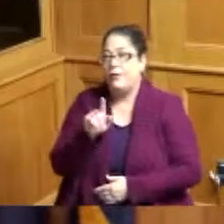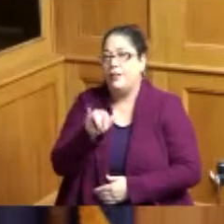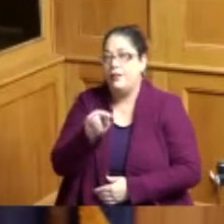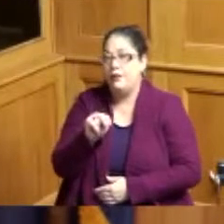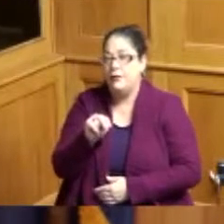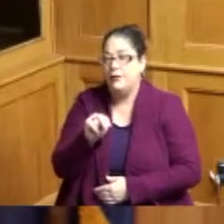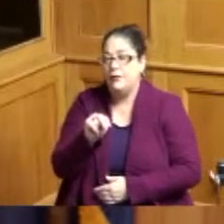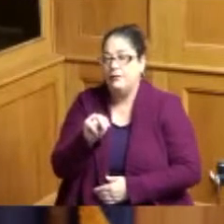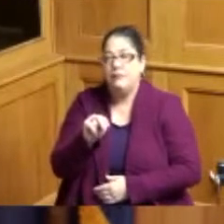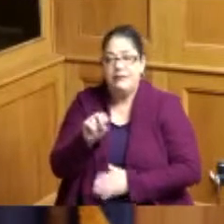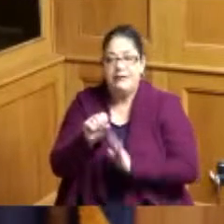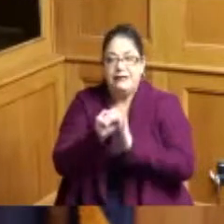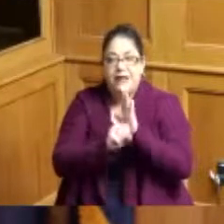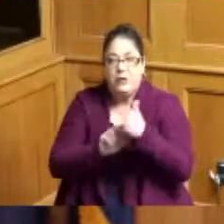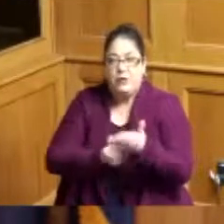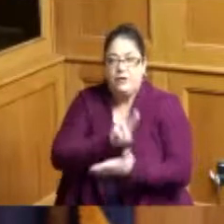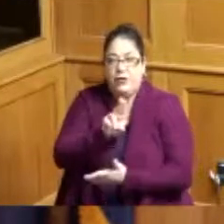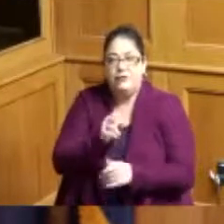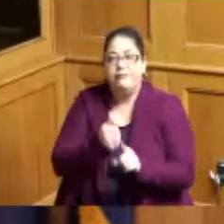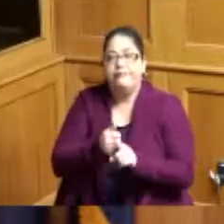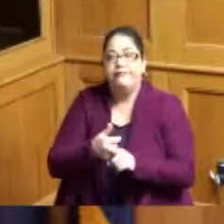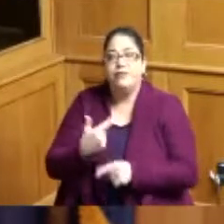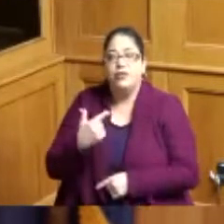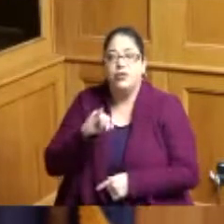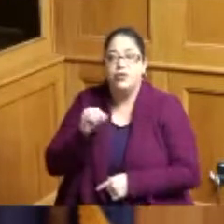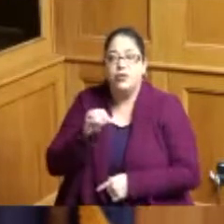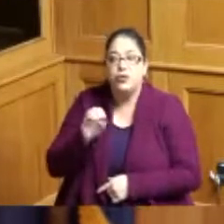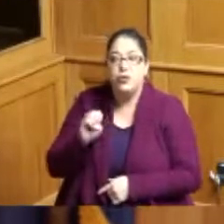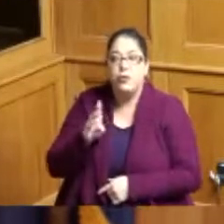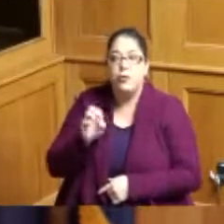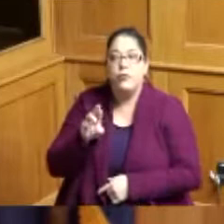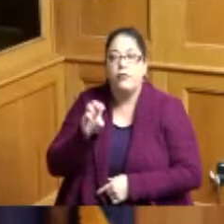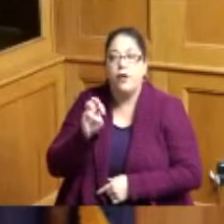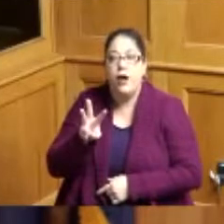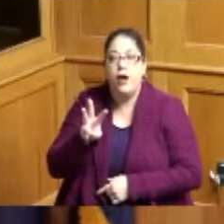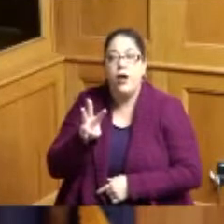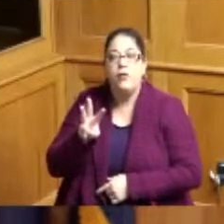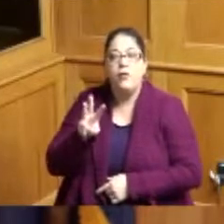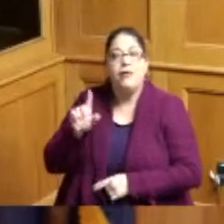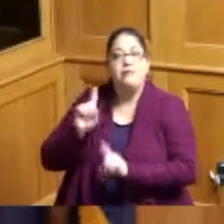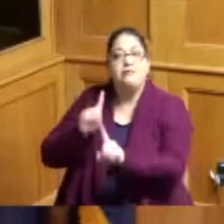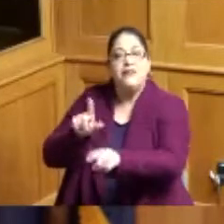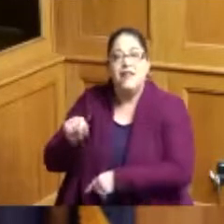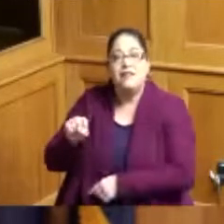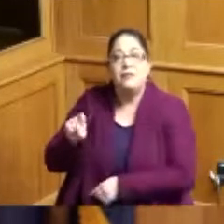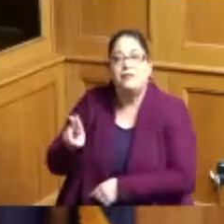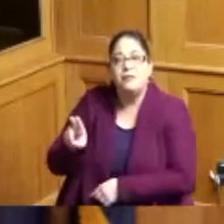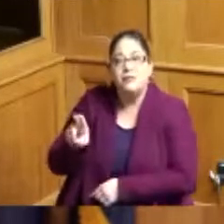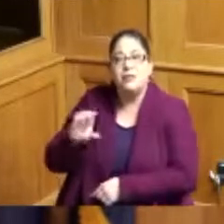and a lot of people Joe Burrow and Ja'Marr Chase they went to lsu down in Louisiana